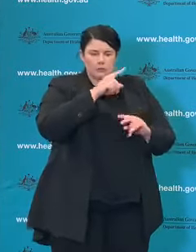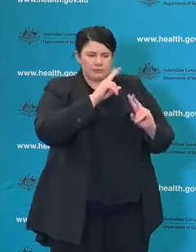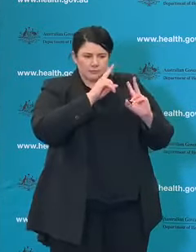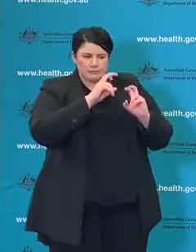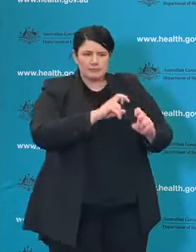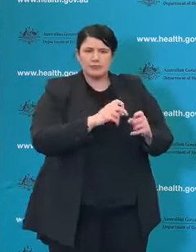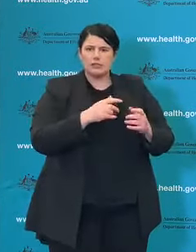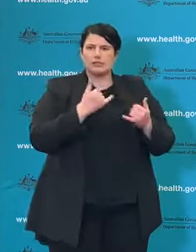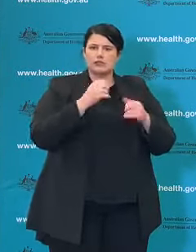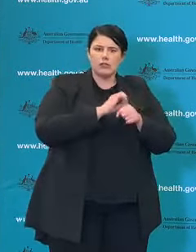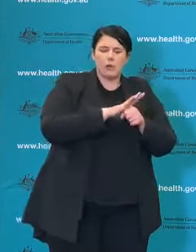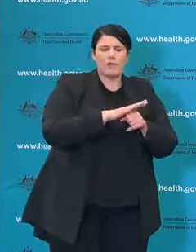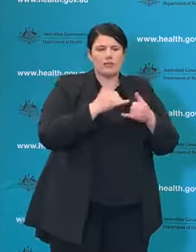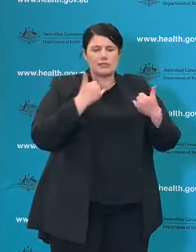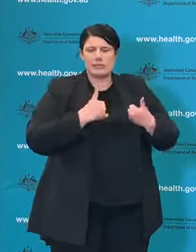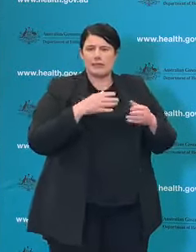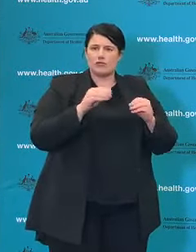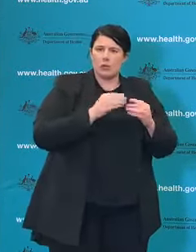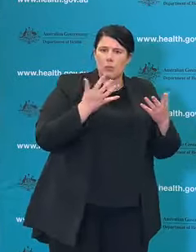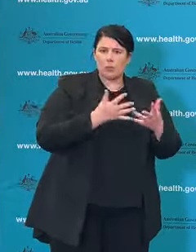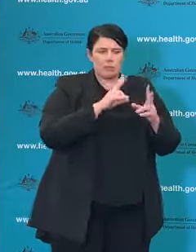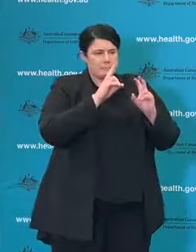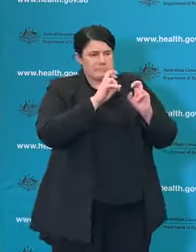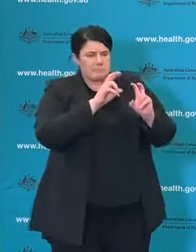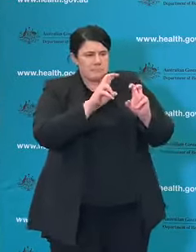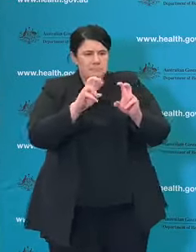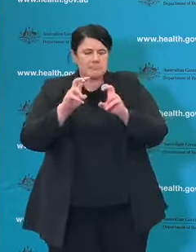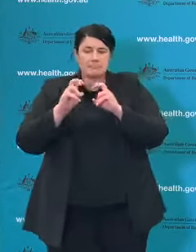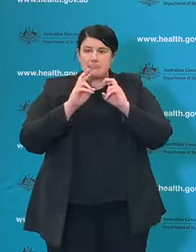Care Response Centre and their Epidemic Intelligence Unit